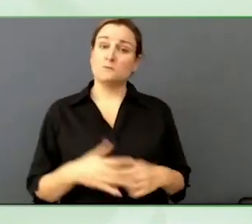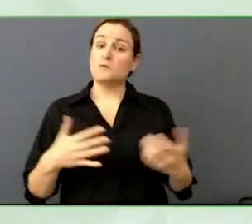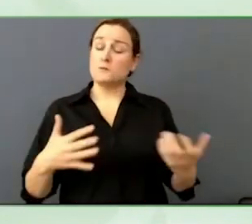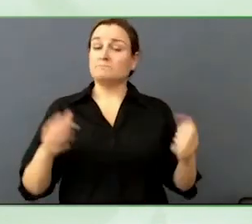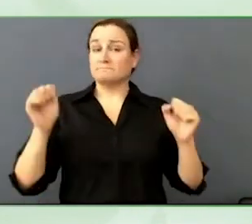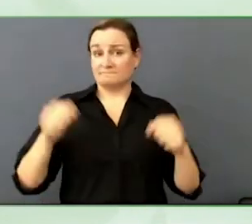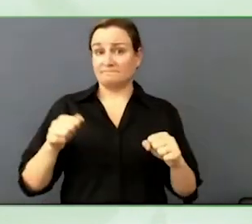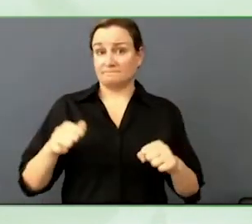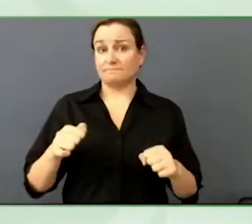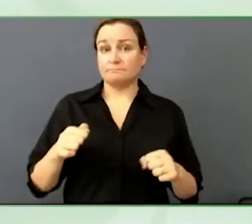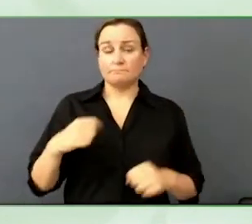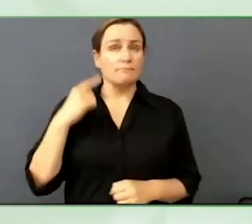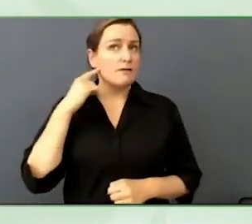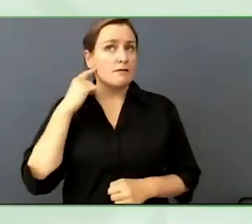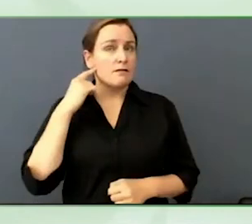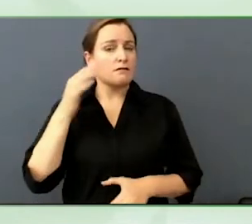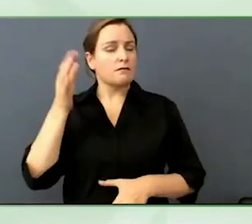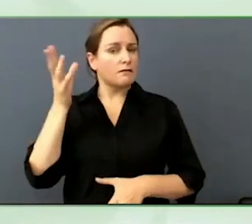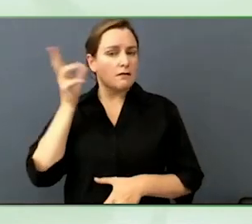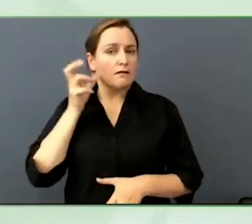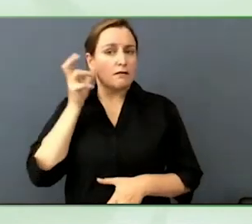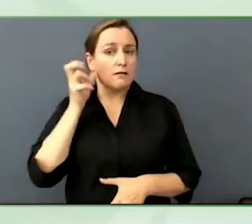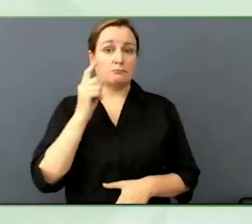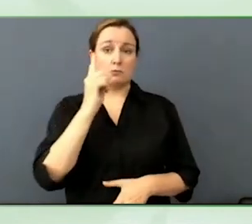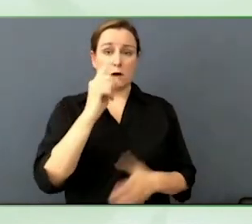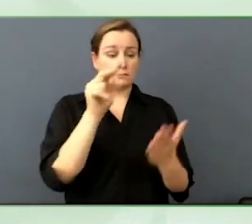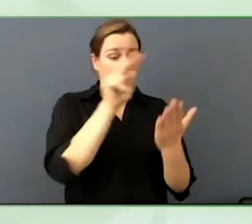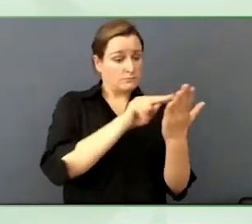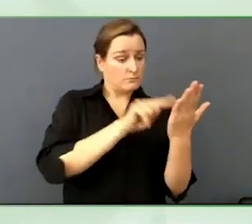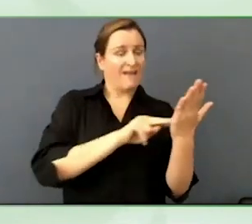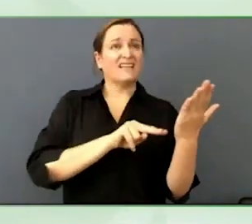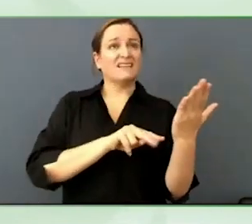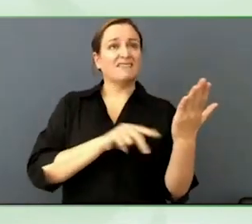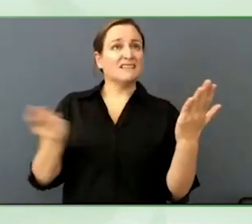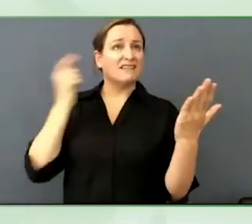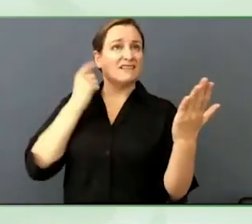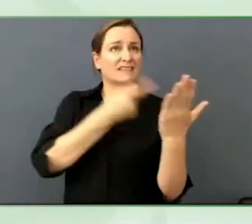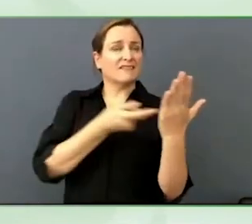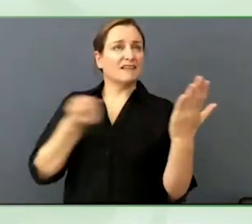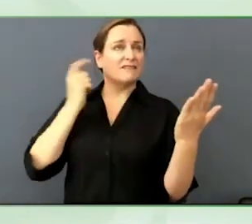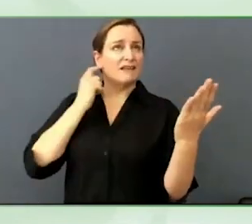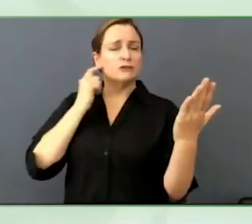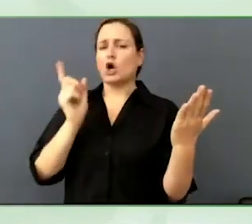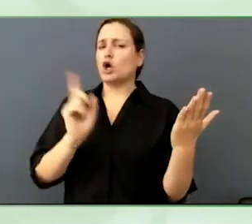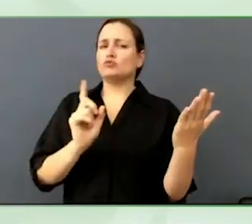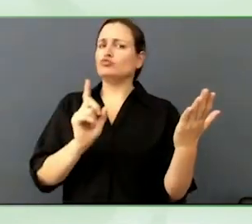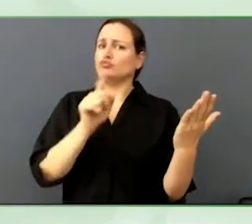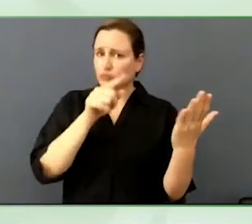to be one of the biggest areas because it is natural to want to have that convenience.